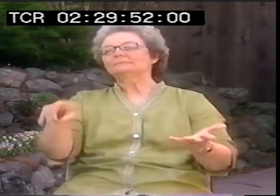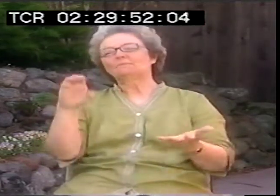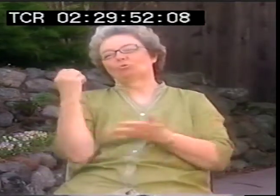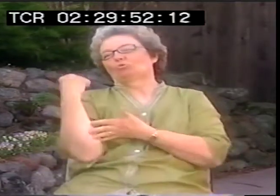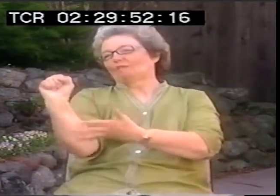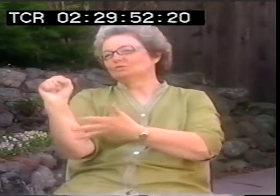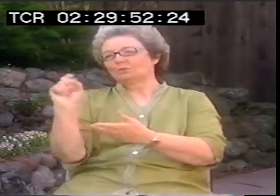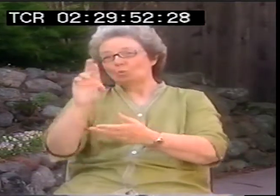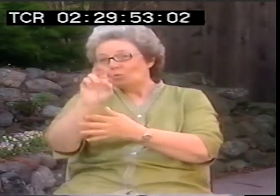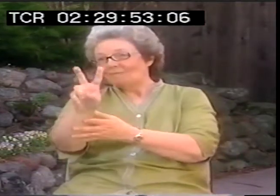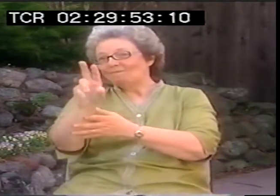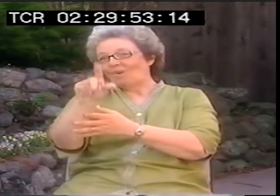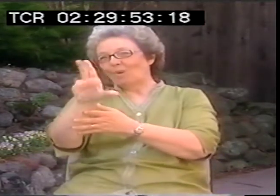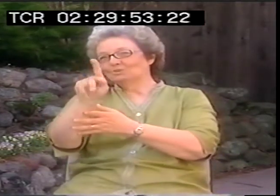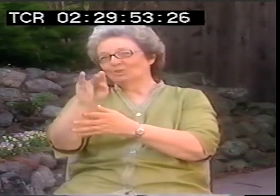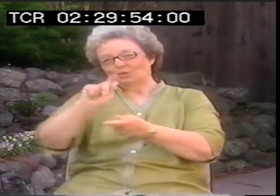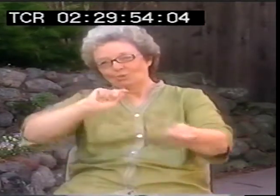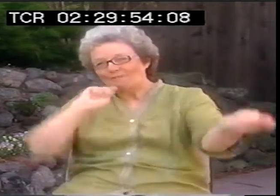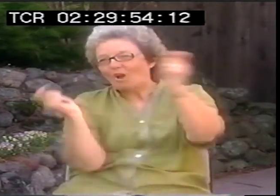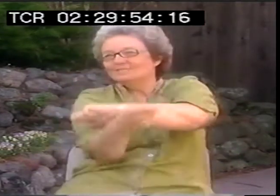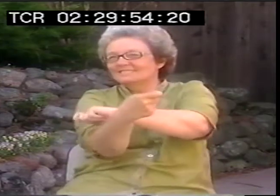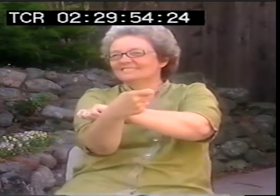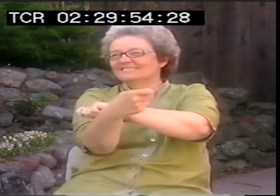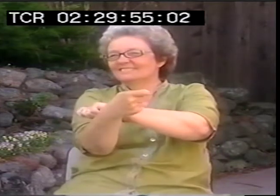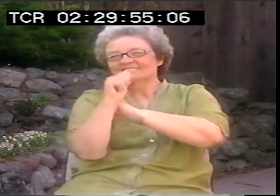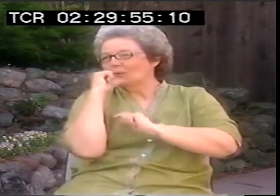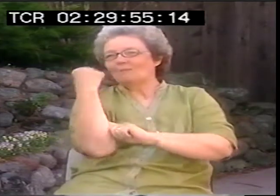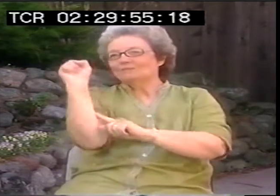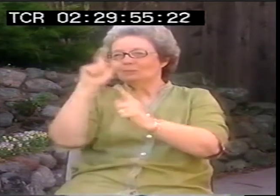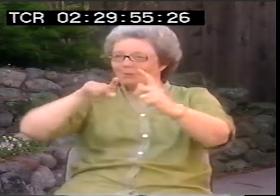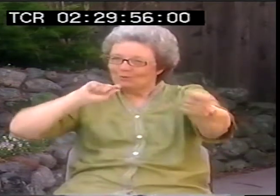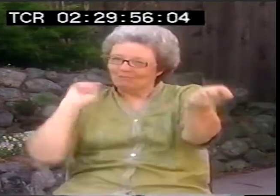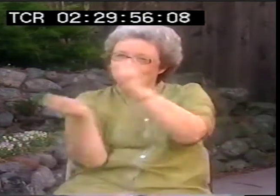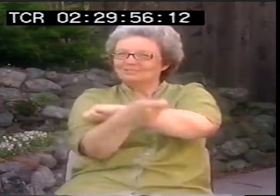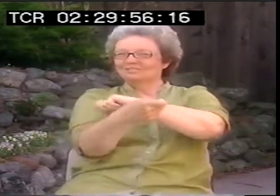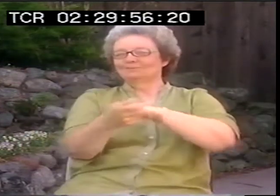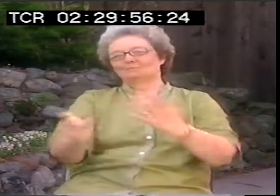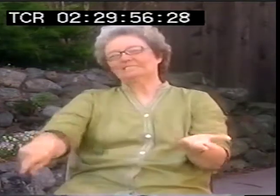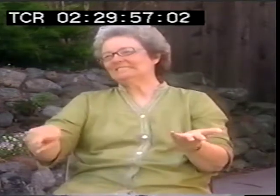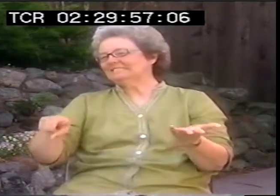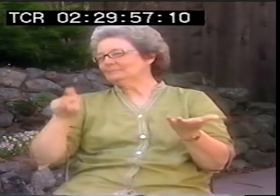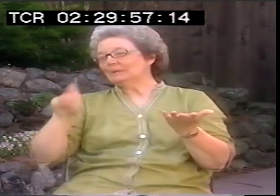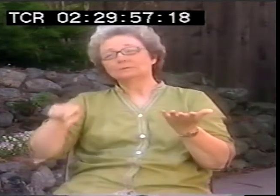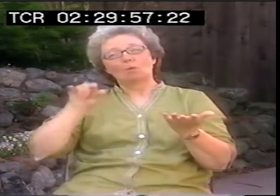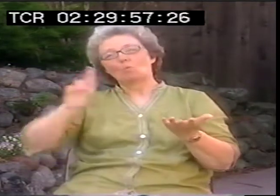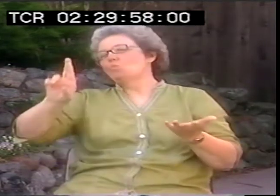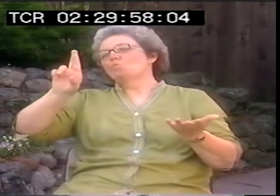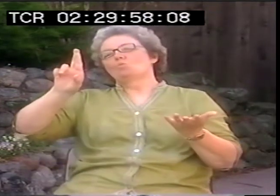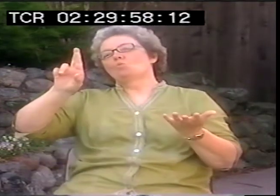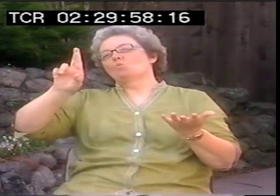and more and more now you see pockets of resistance. It is a revolution, not a revolution in the sense of rebellion, but in a change